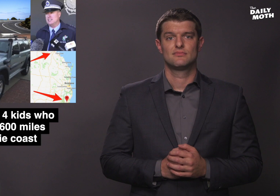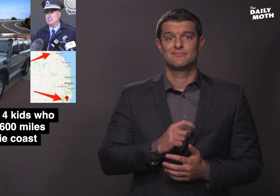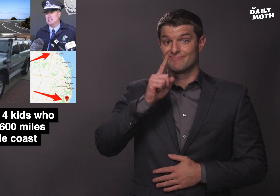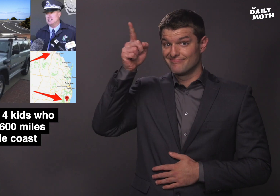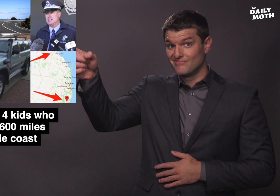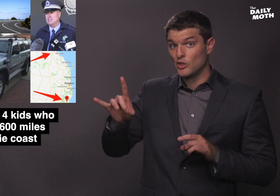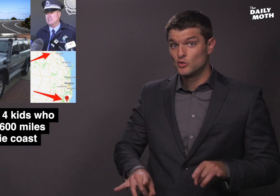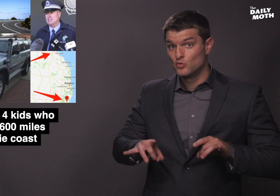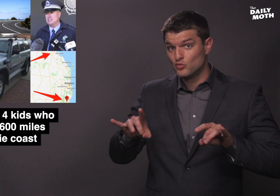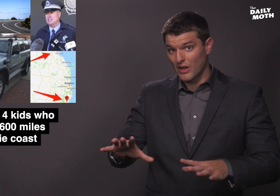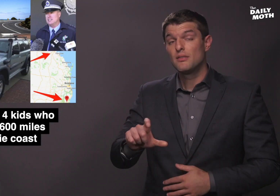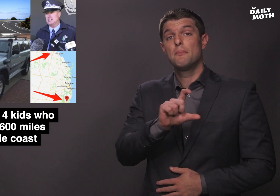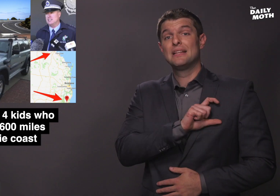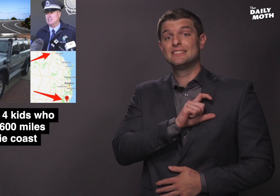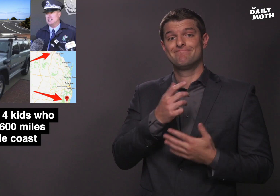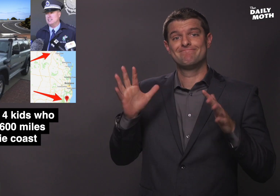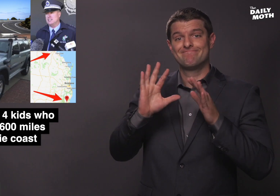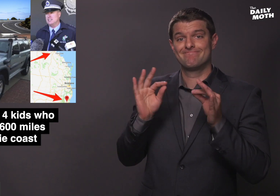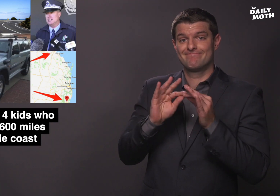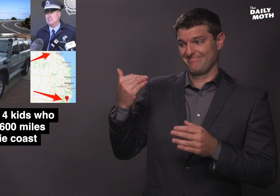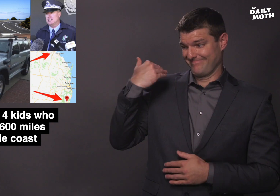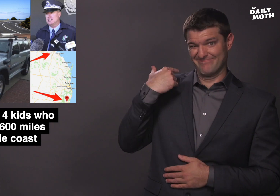In Australia, police officers said that,